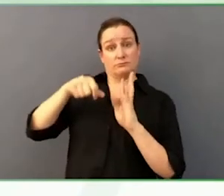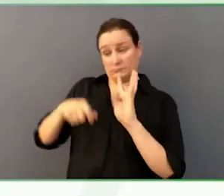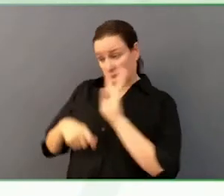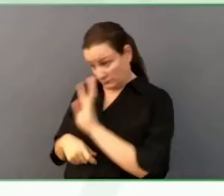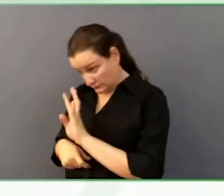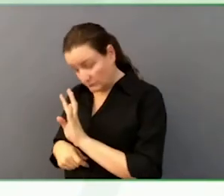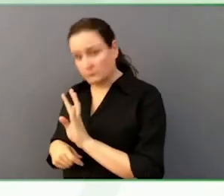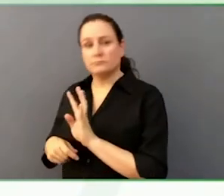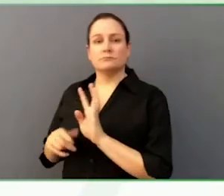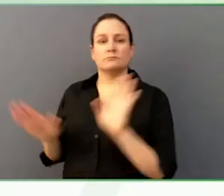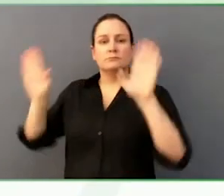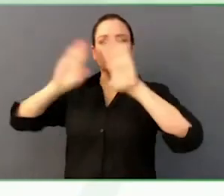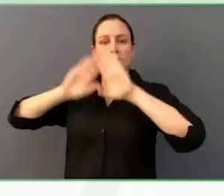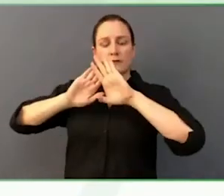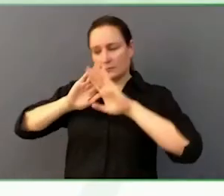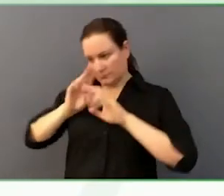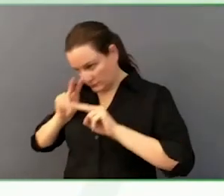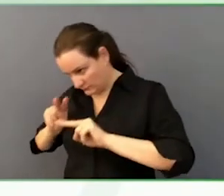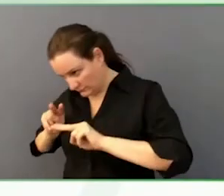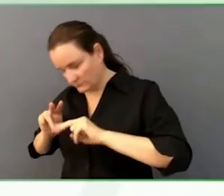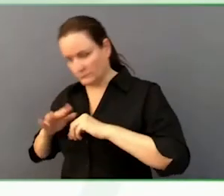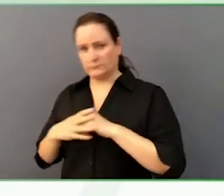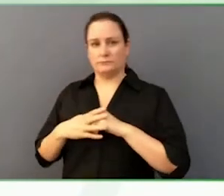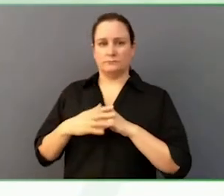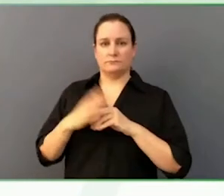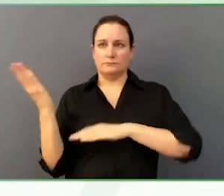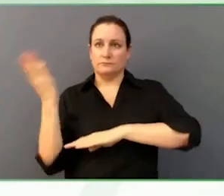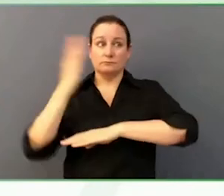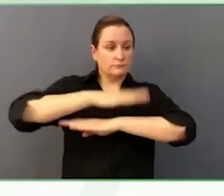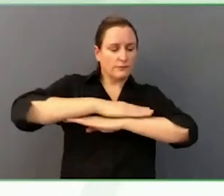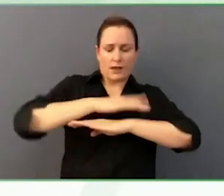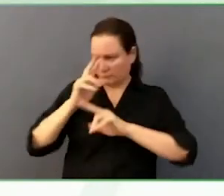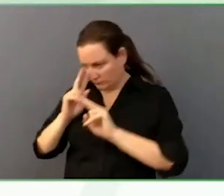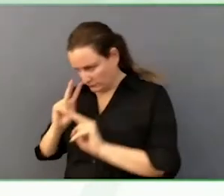He is complex enough that he does require someone to support him